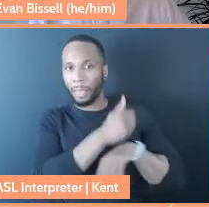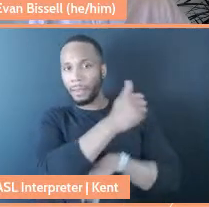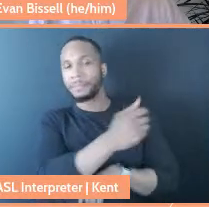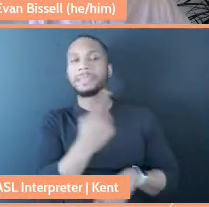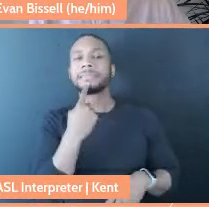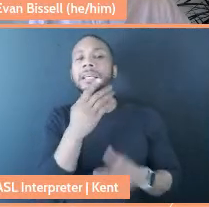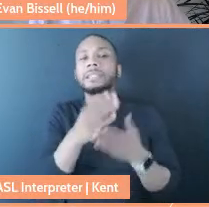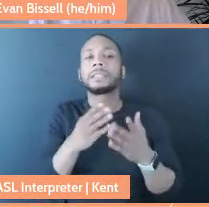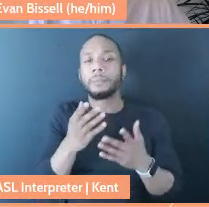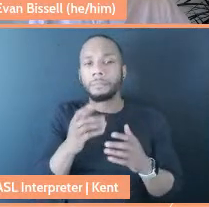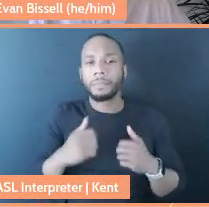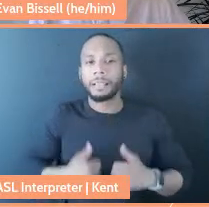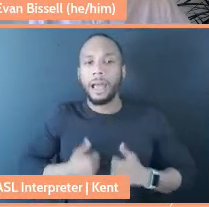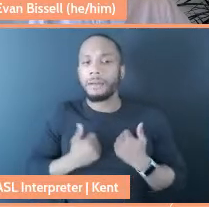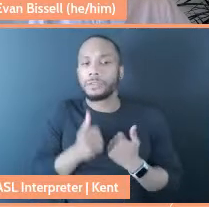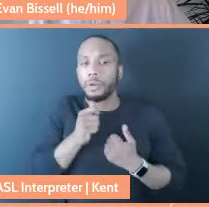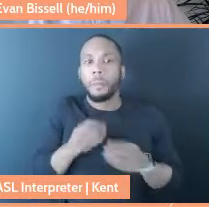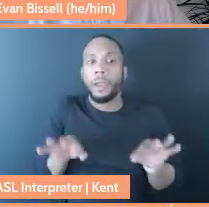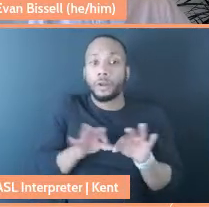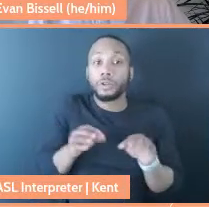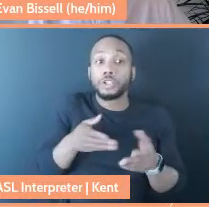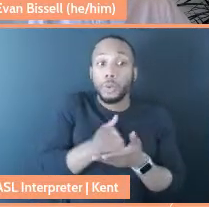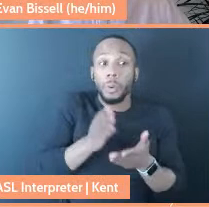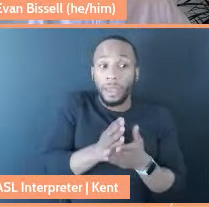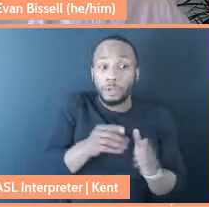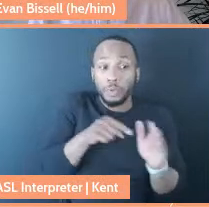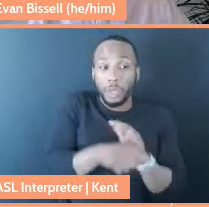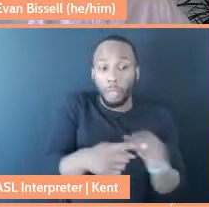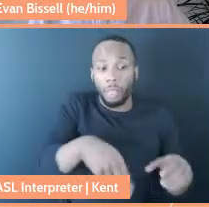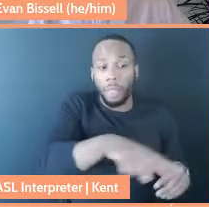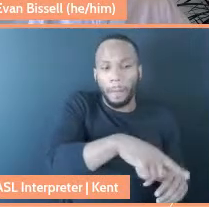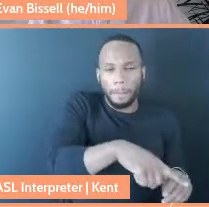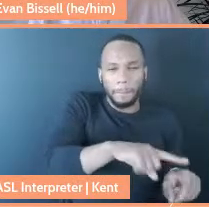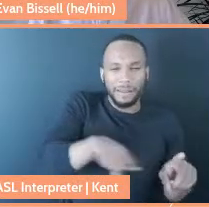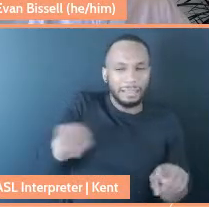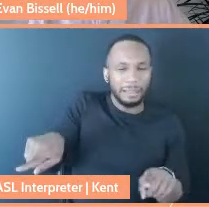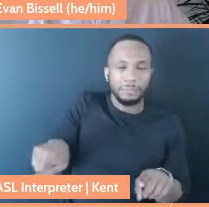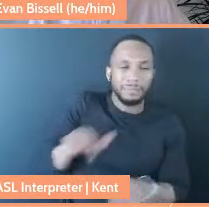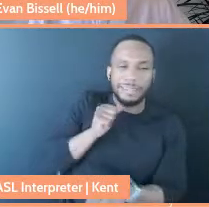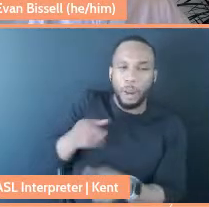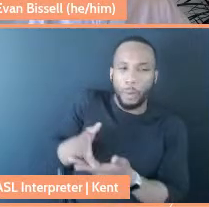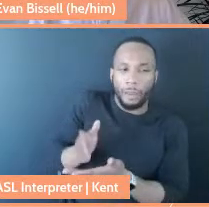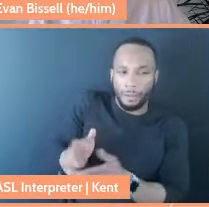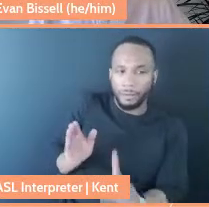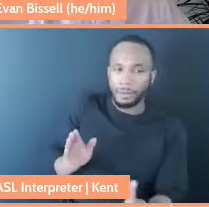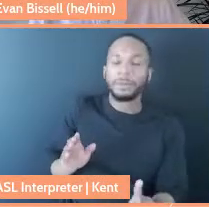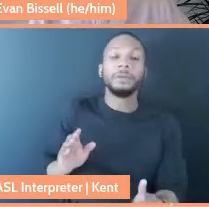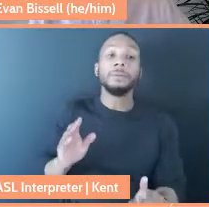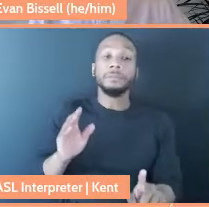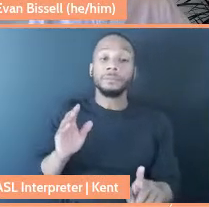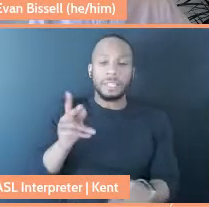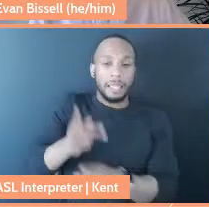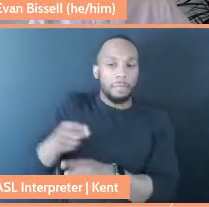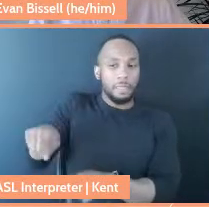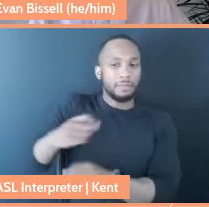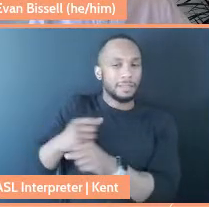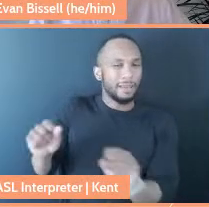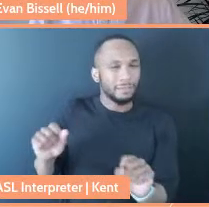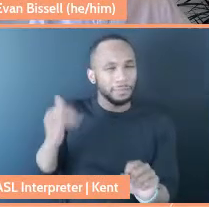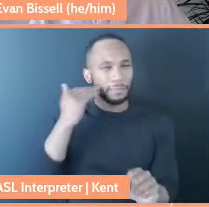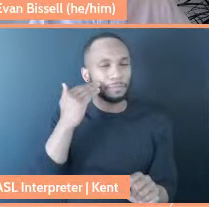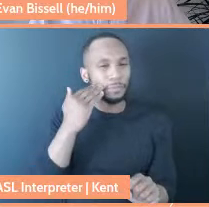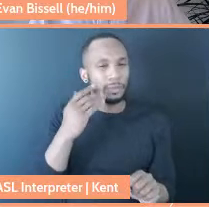It's okay to kill these people to keep these other people safe. I think it's a huge job,